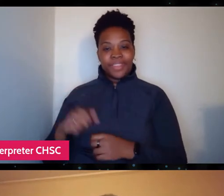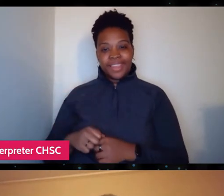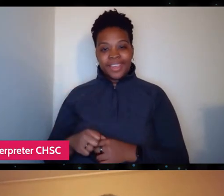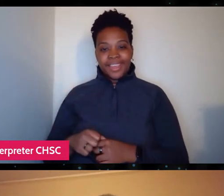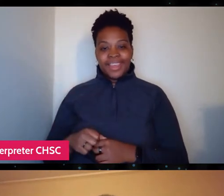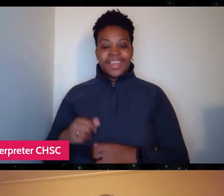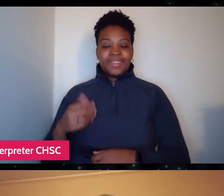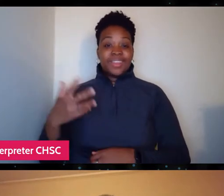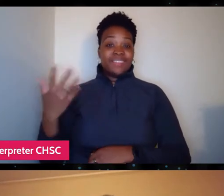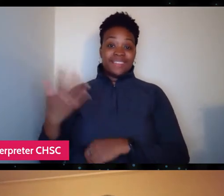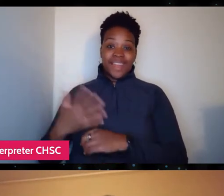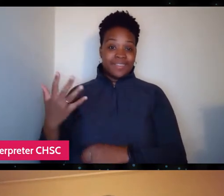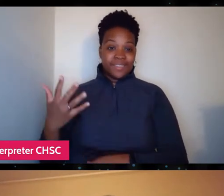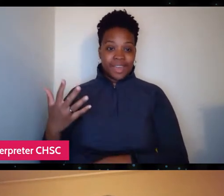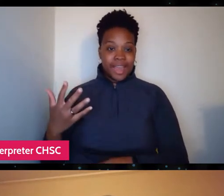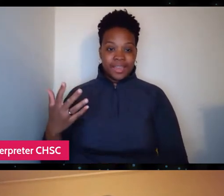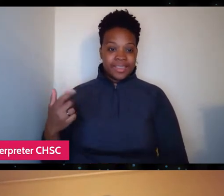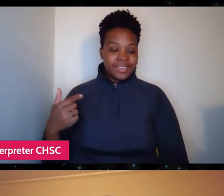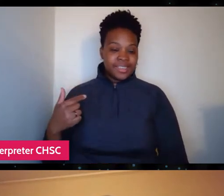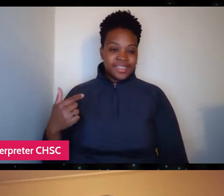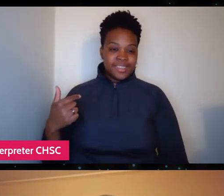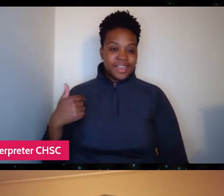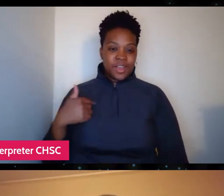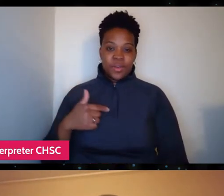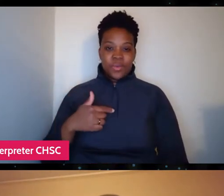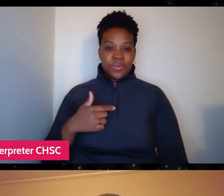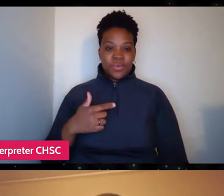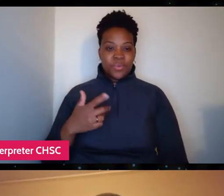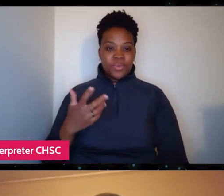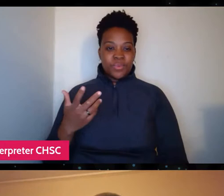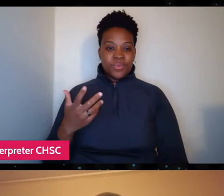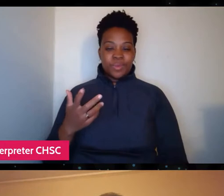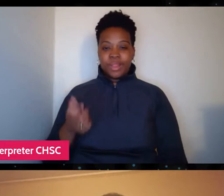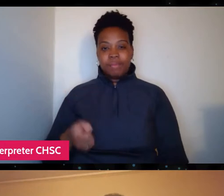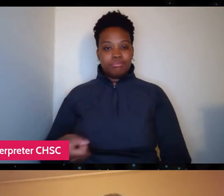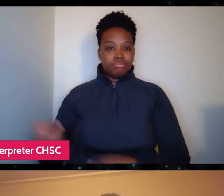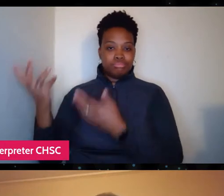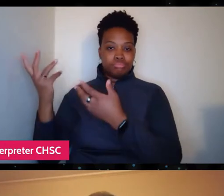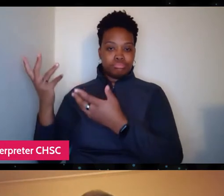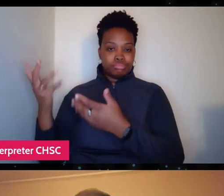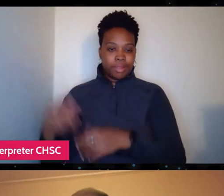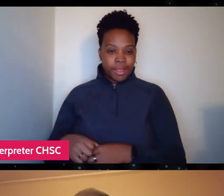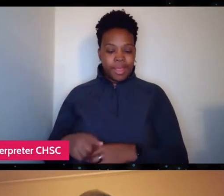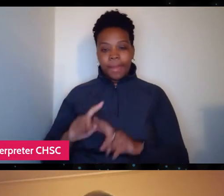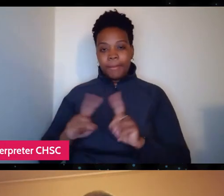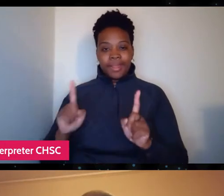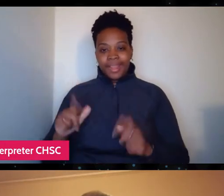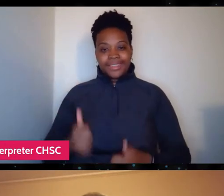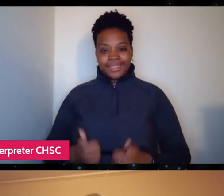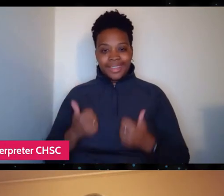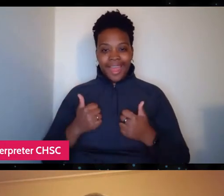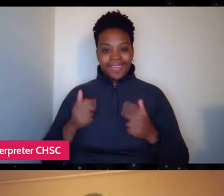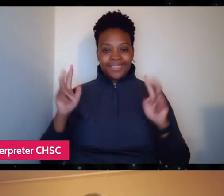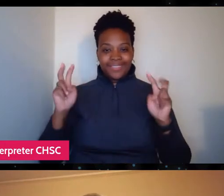where I just tossed into the wind but such as the life of that documentary filmmaking.